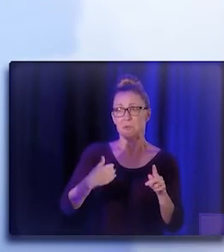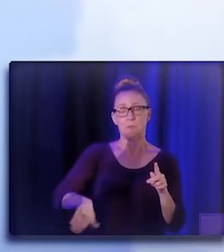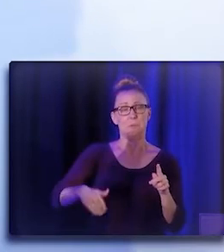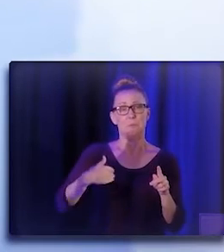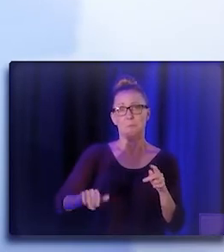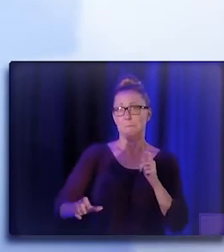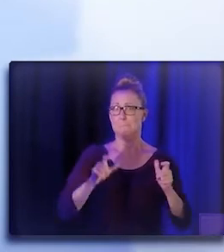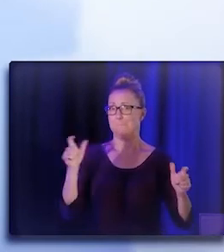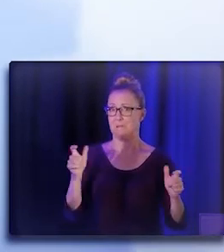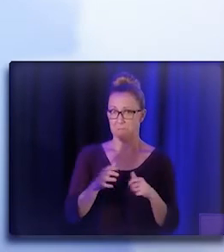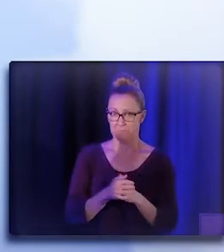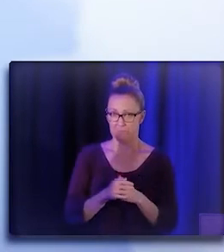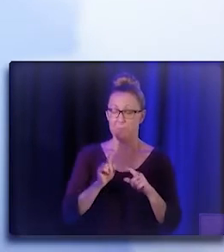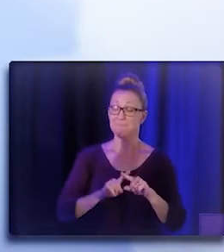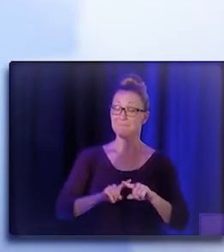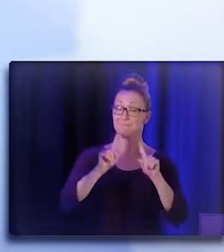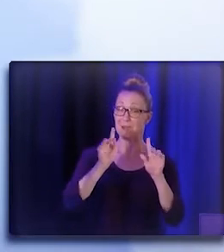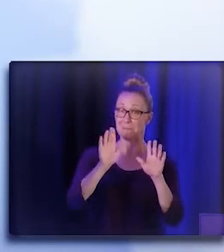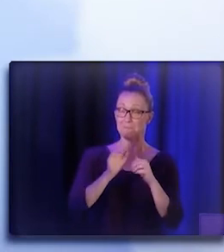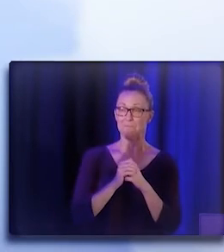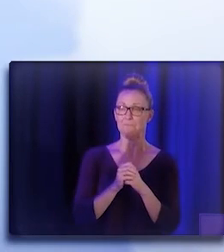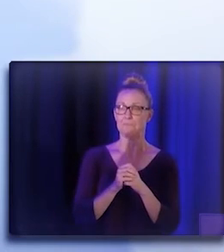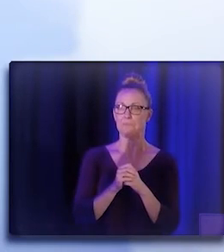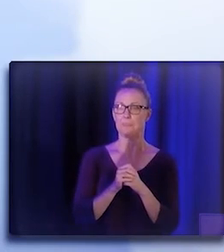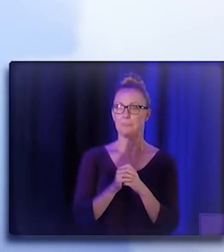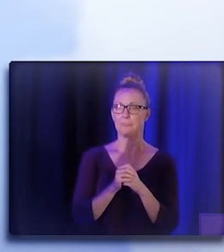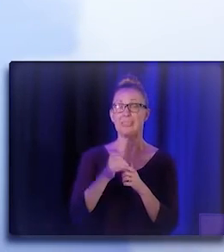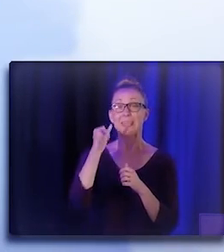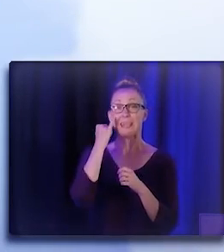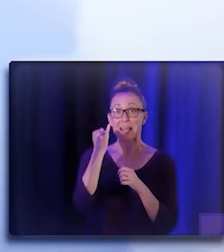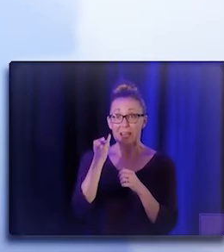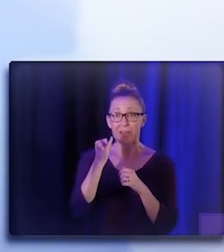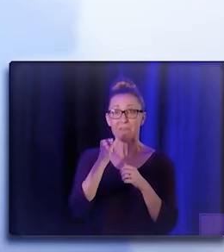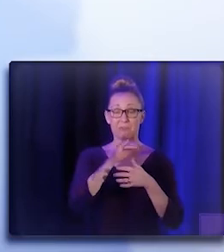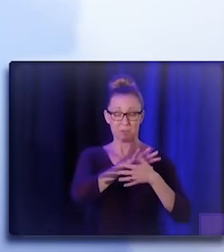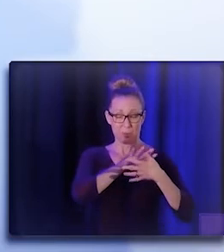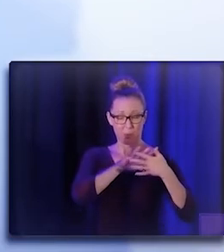However, what happen if those entities do not are flexible